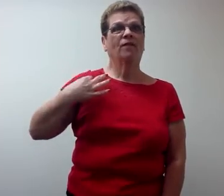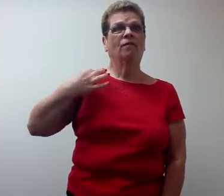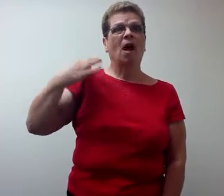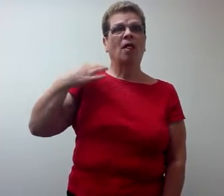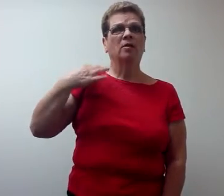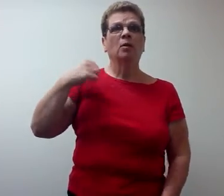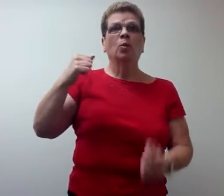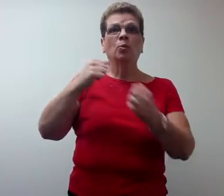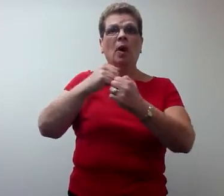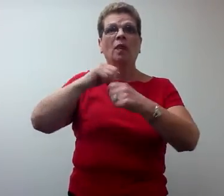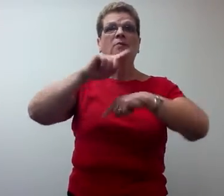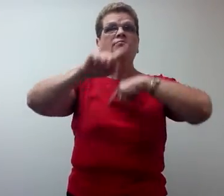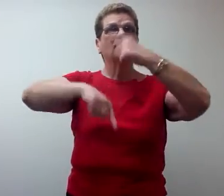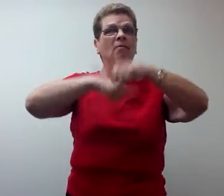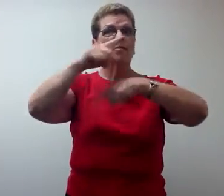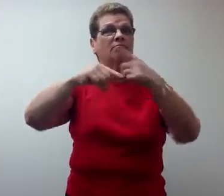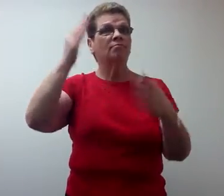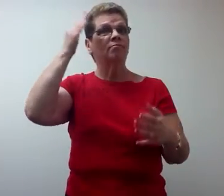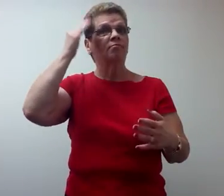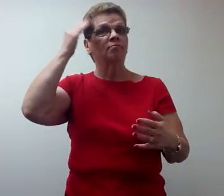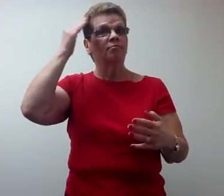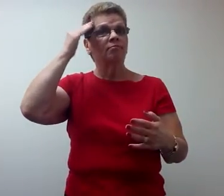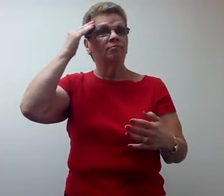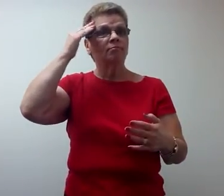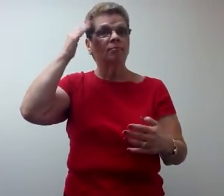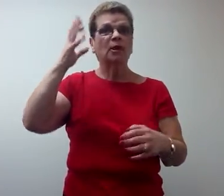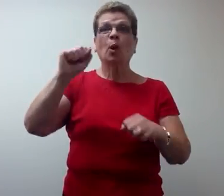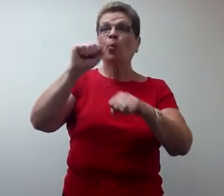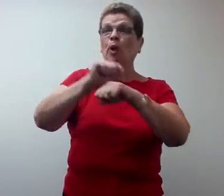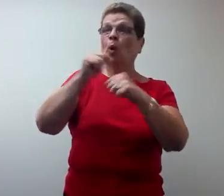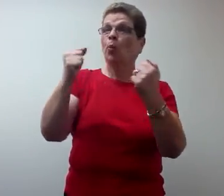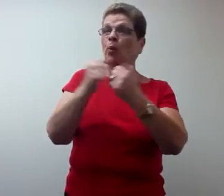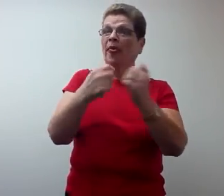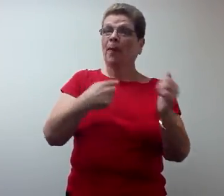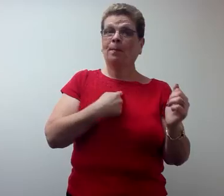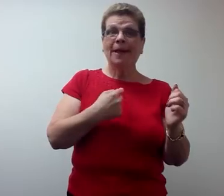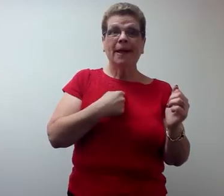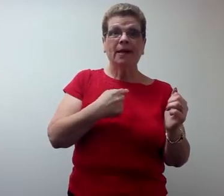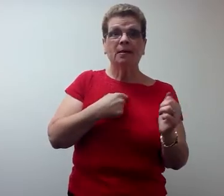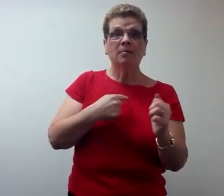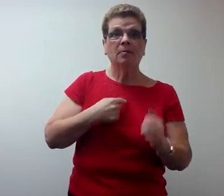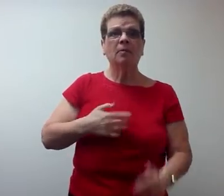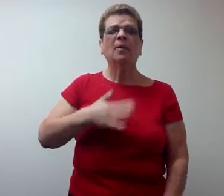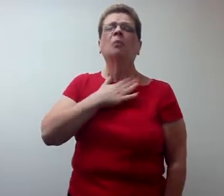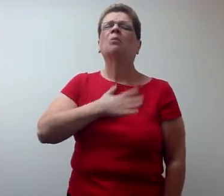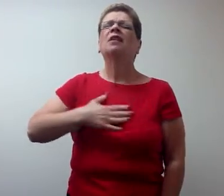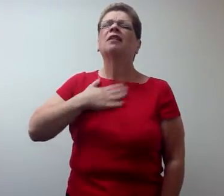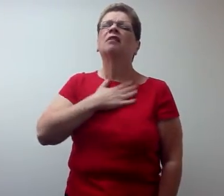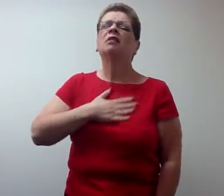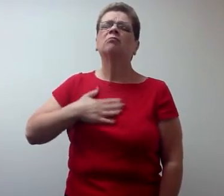donating some food. Lastly, I need 2 volunteers with sign language knowledge to work with me.